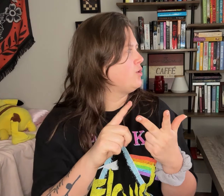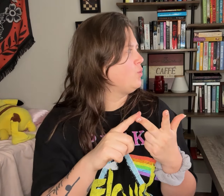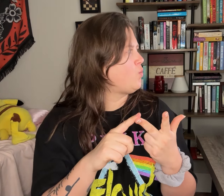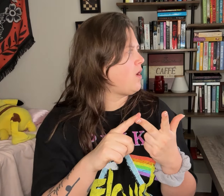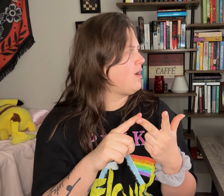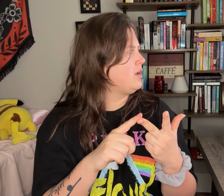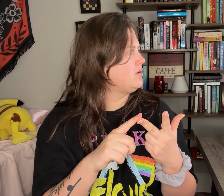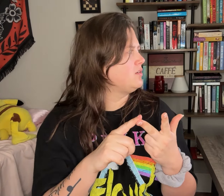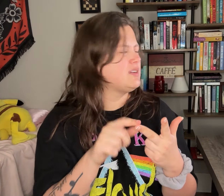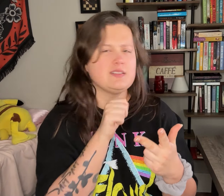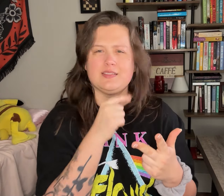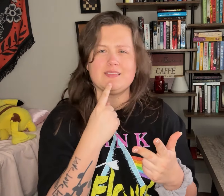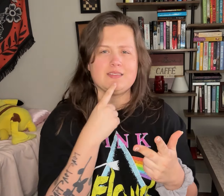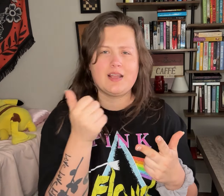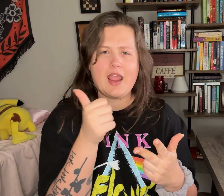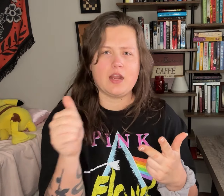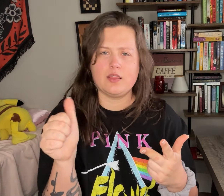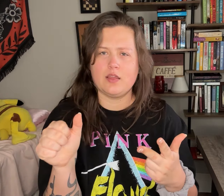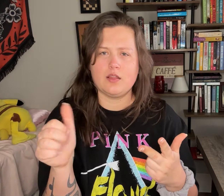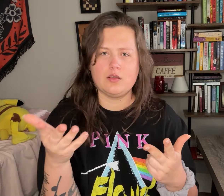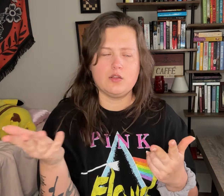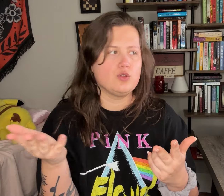There's no information about that for the third member.